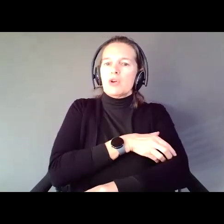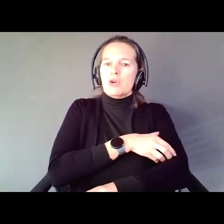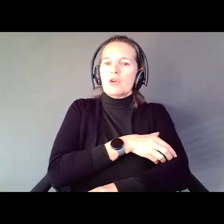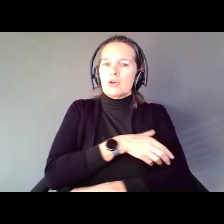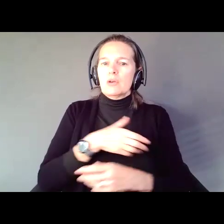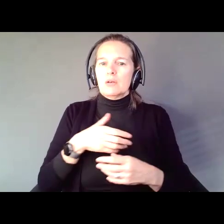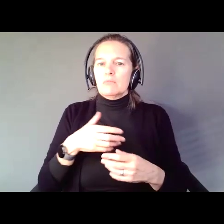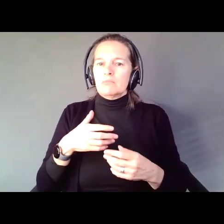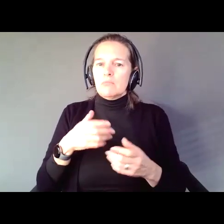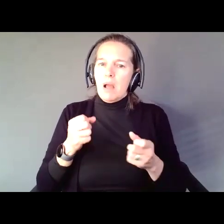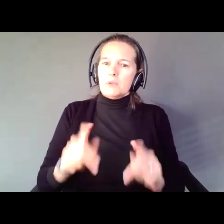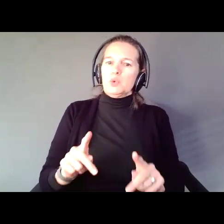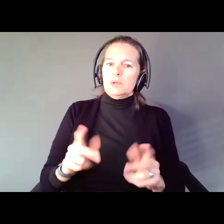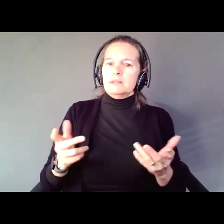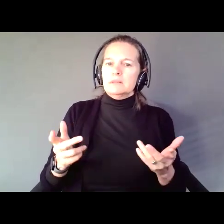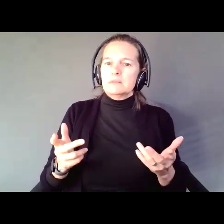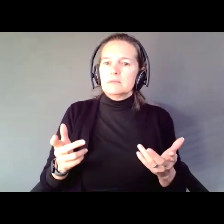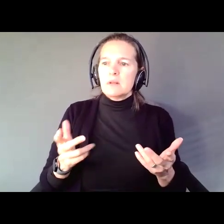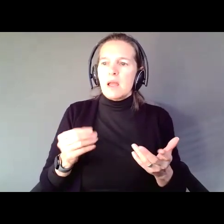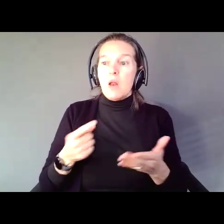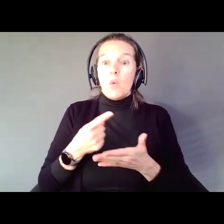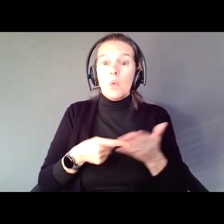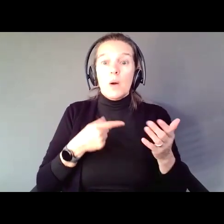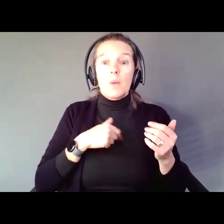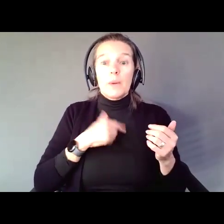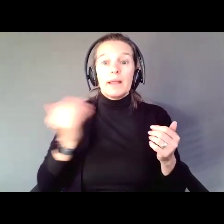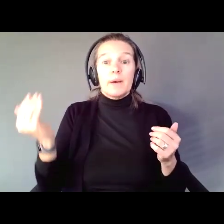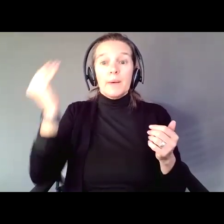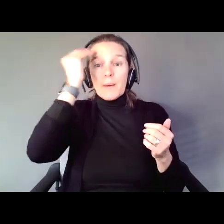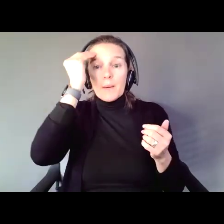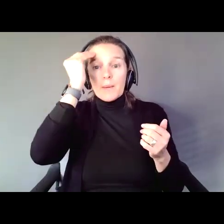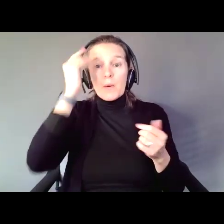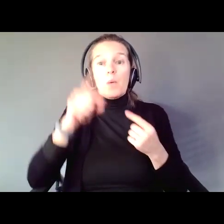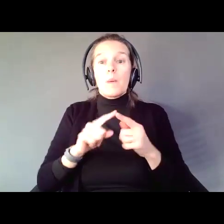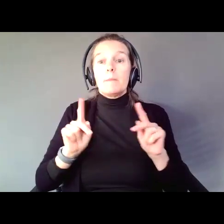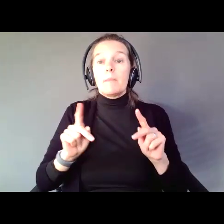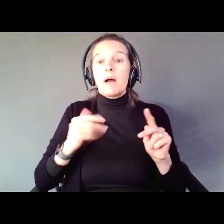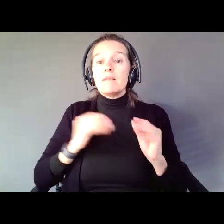in their lives, and what we know is that when they have more opportunities, when they have